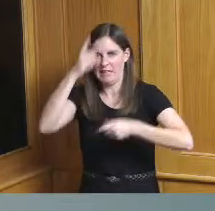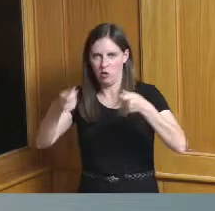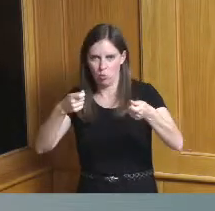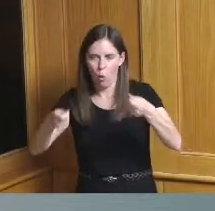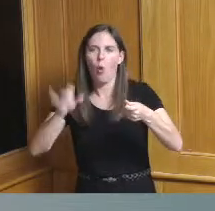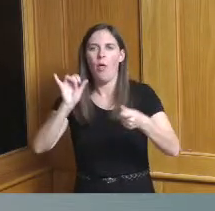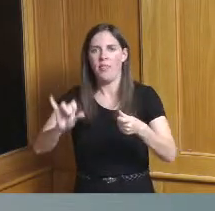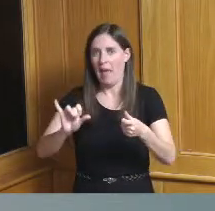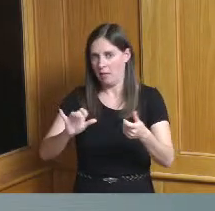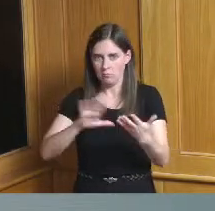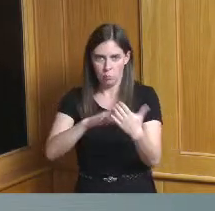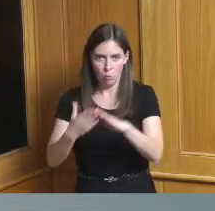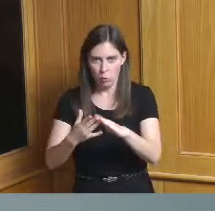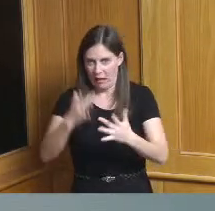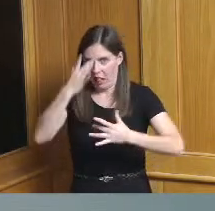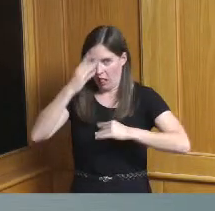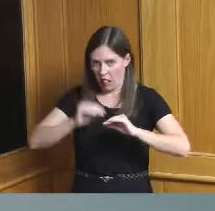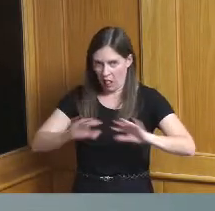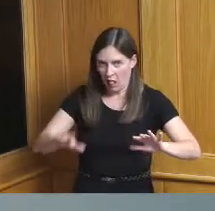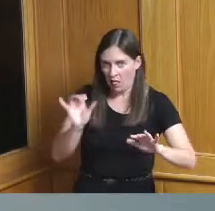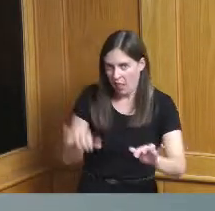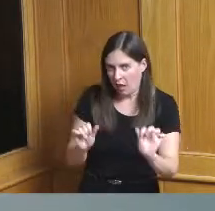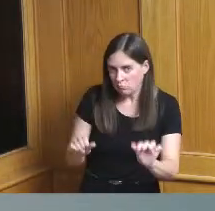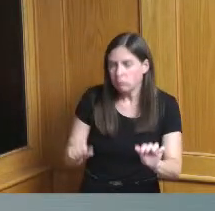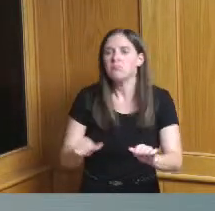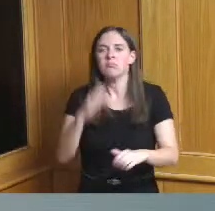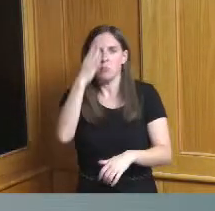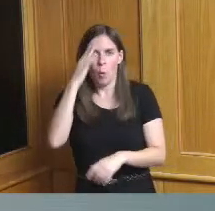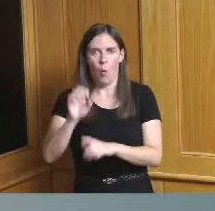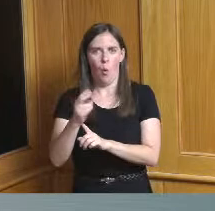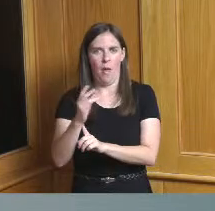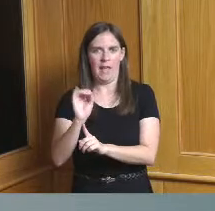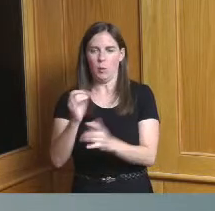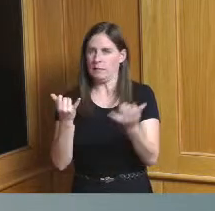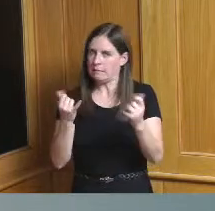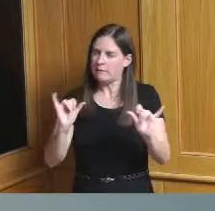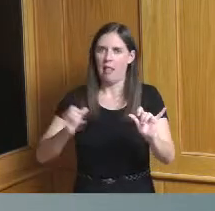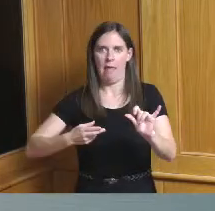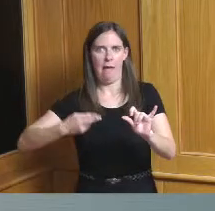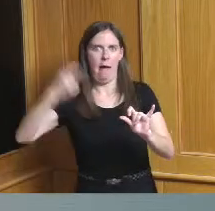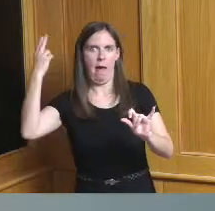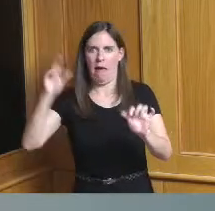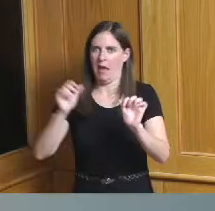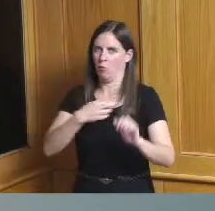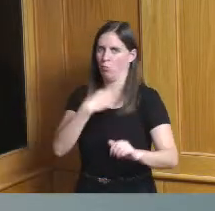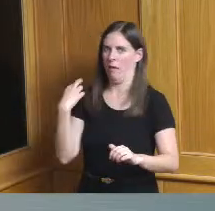the entire state of Ohio reminds remains in high community transmission Hamilton County